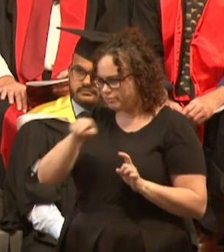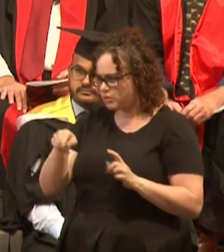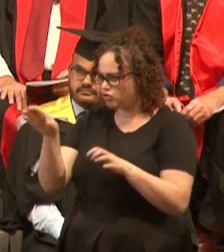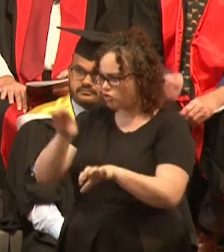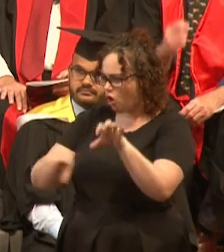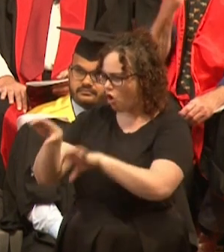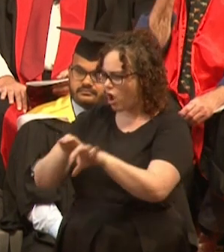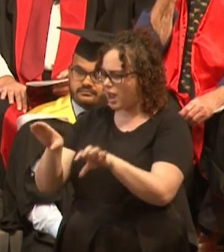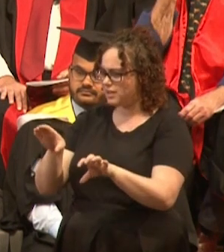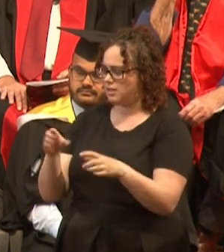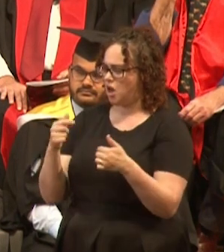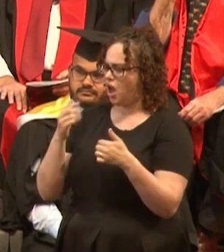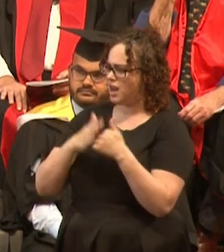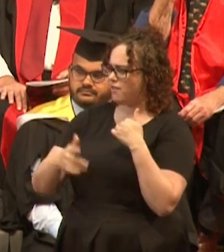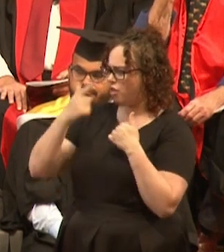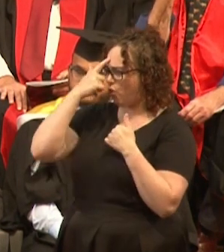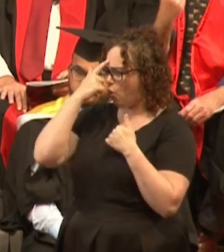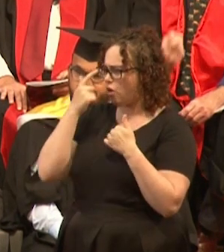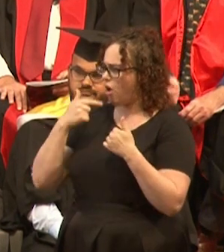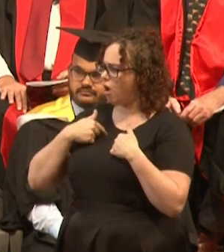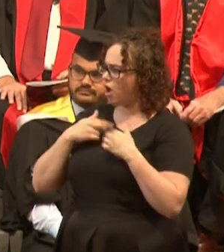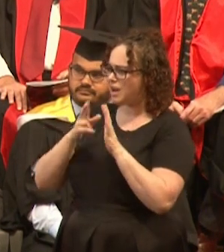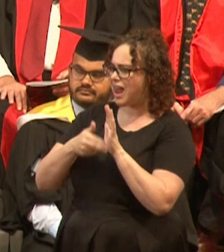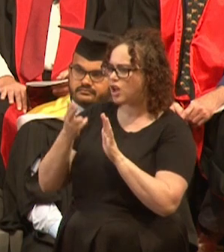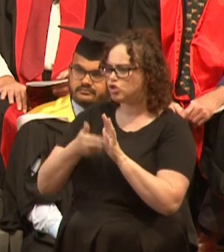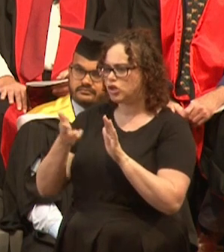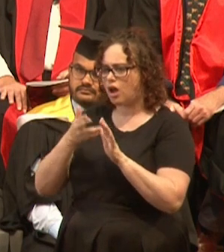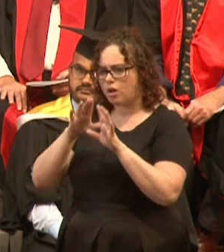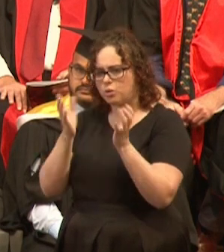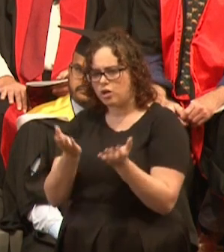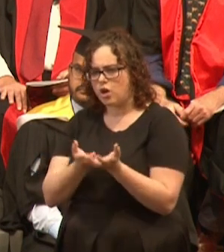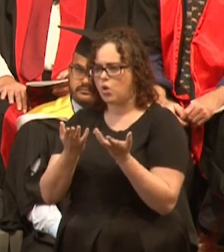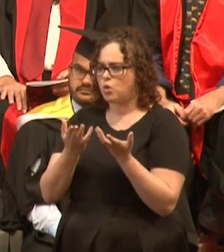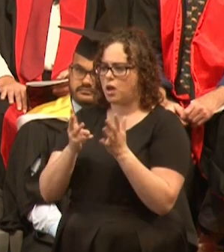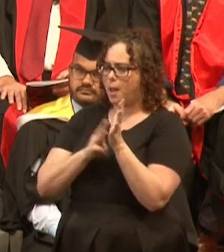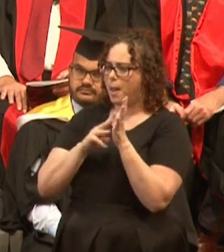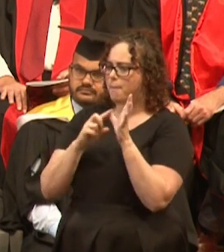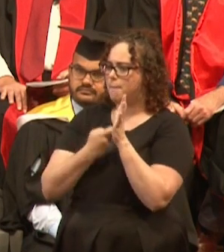for the natural world and gaining the opportunity to become a marine biologist would be enough,